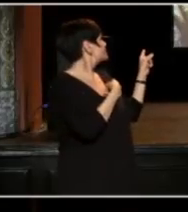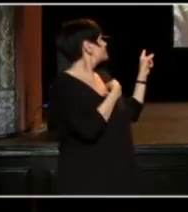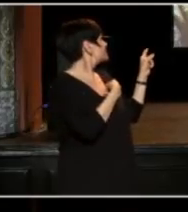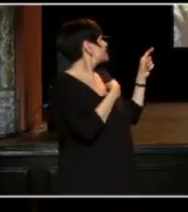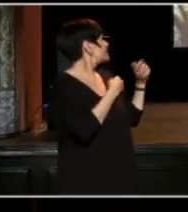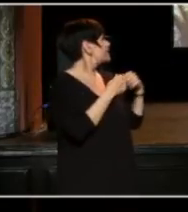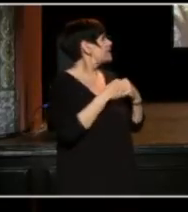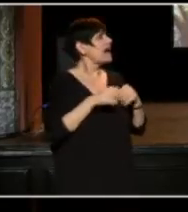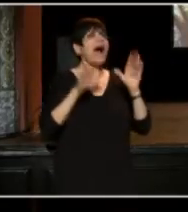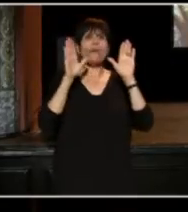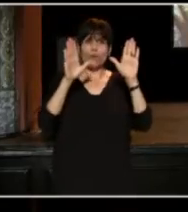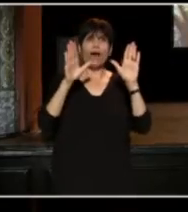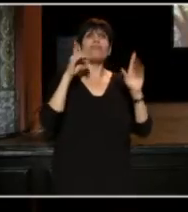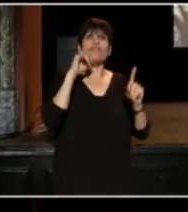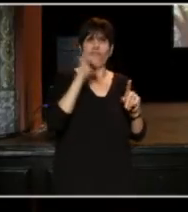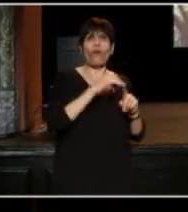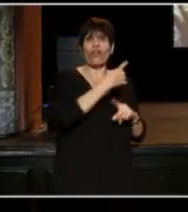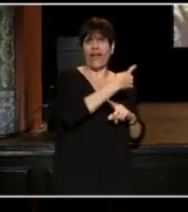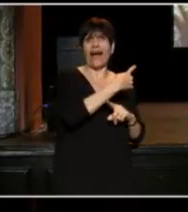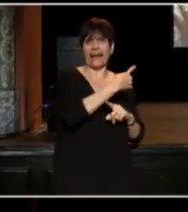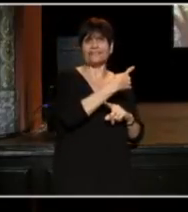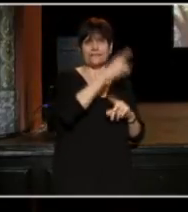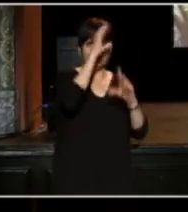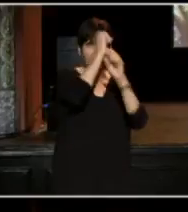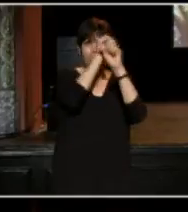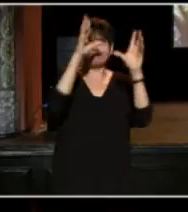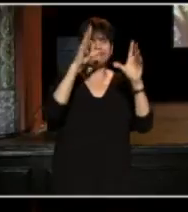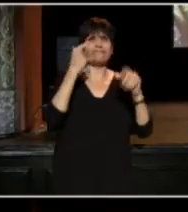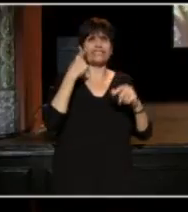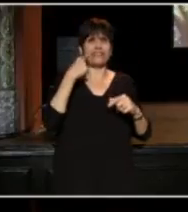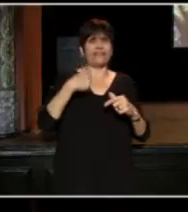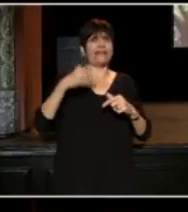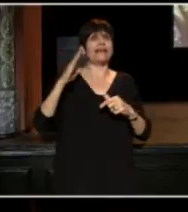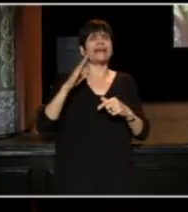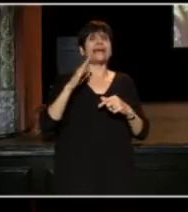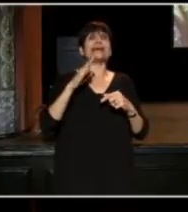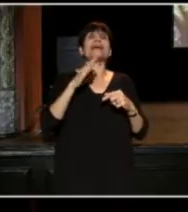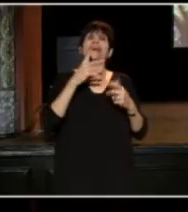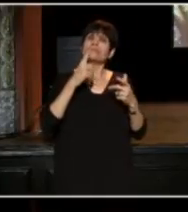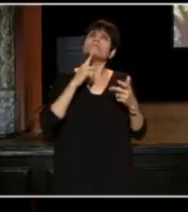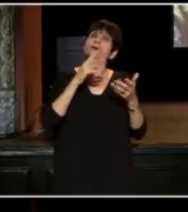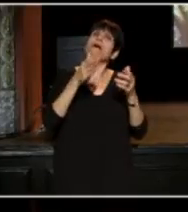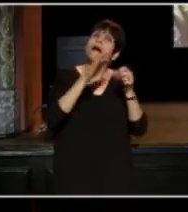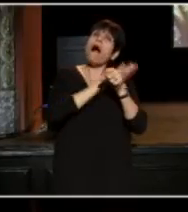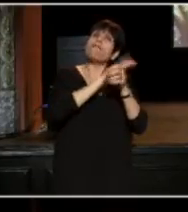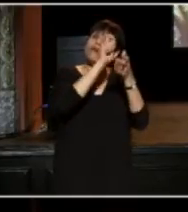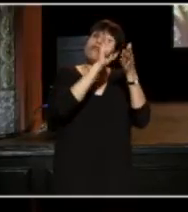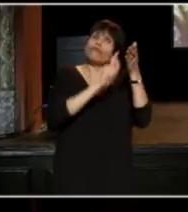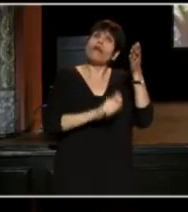But I am grateful for it. The cover was designed intentionally to be provocative, to be a bit of a banner,